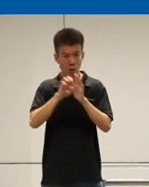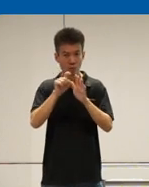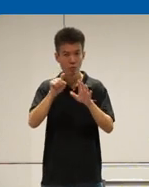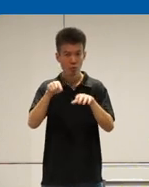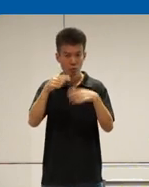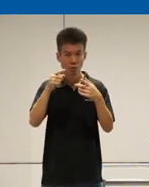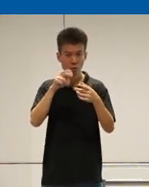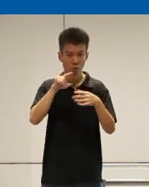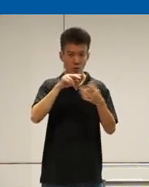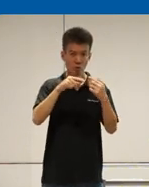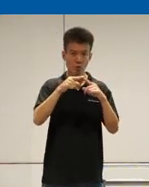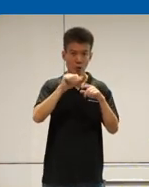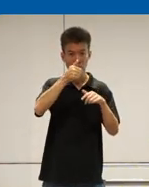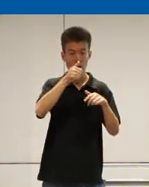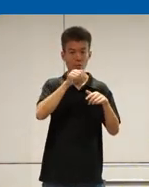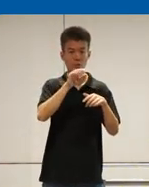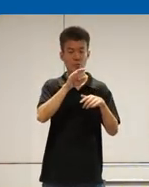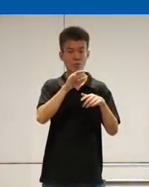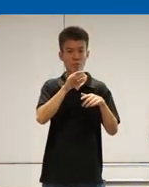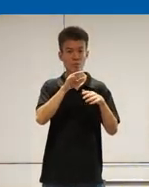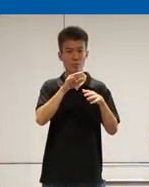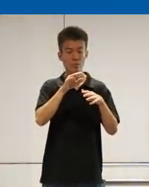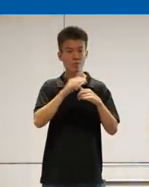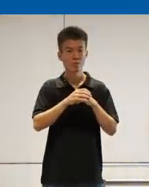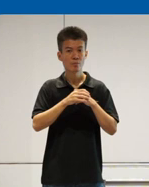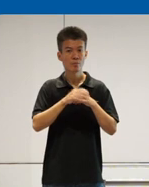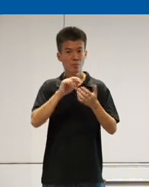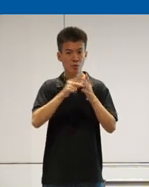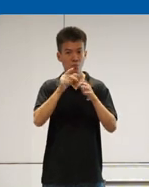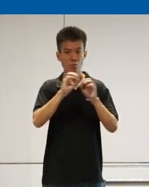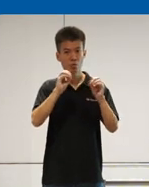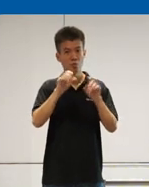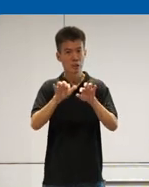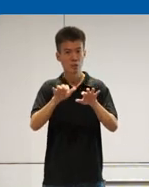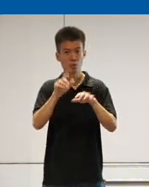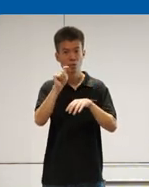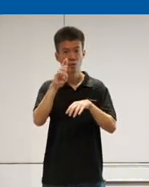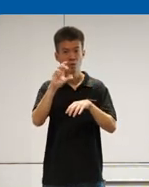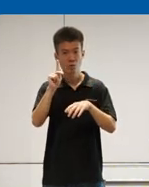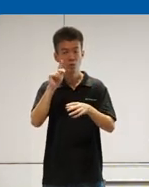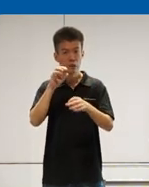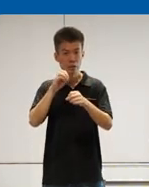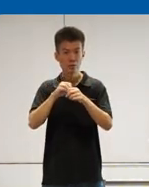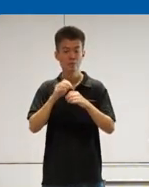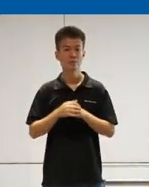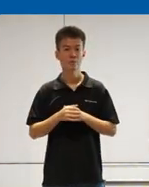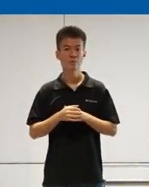return to the address bar and that means you don't have keyboard trap it accessibility something like